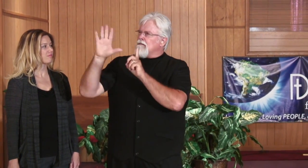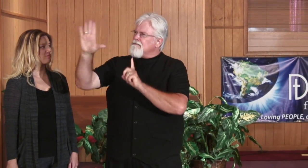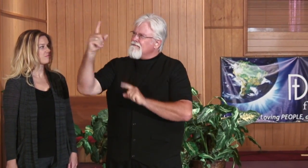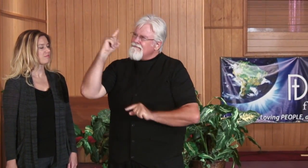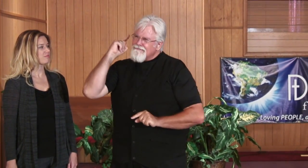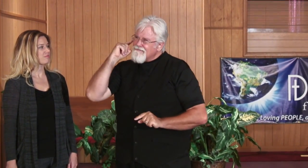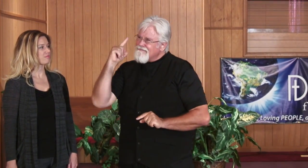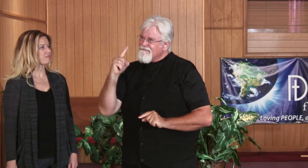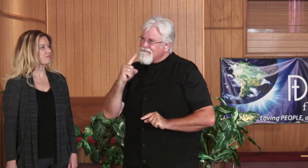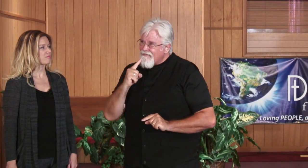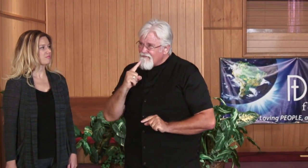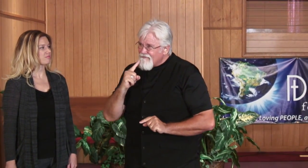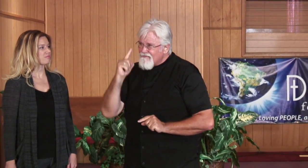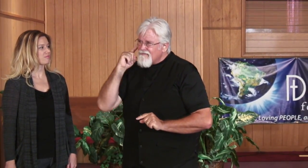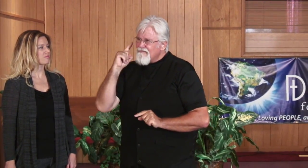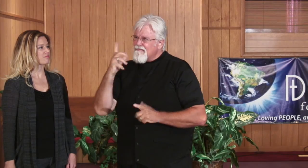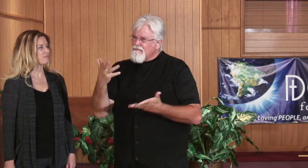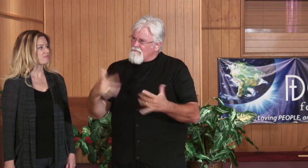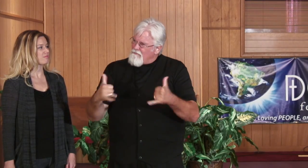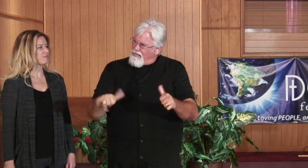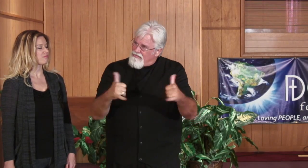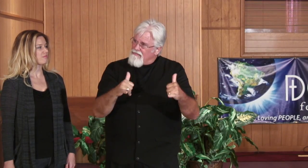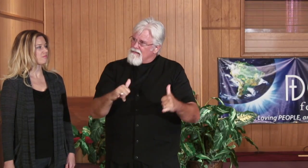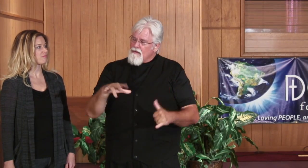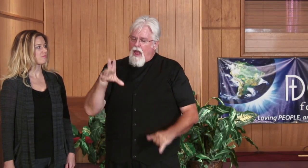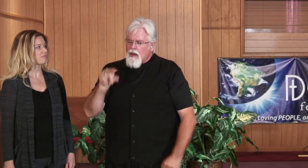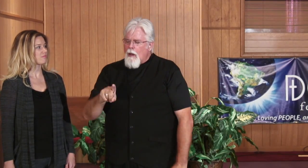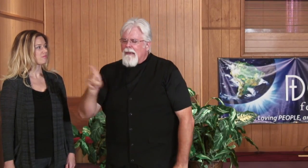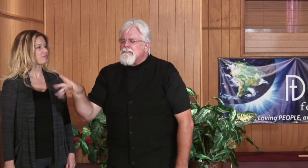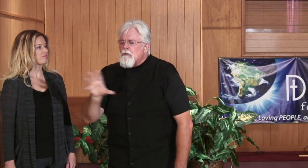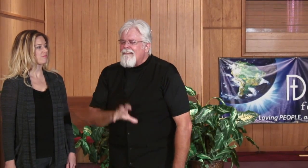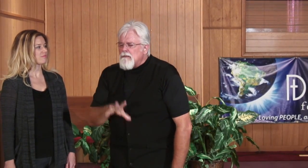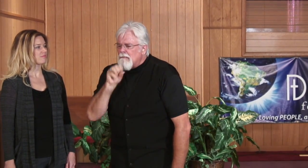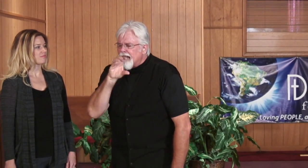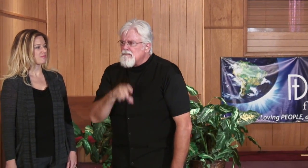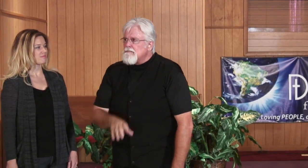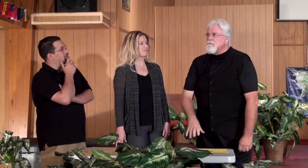at me and I was like I can't see you. I'm deaf... You know, I just want to play.